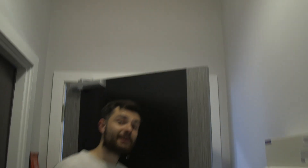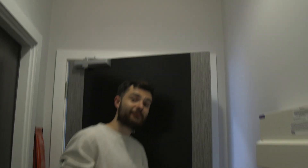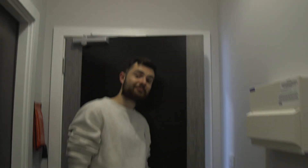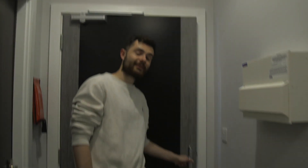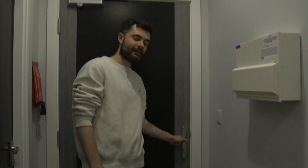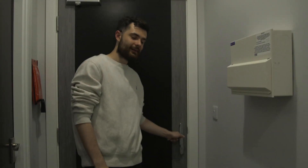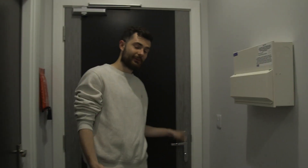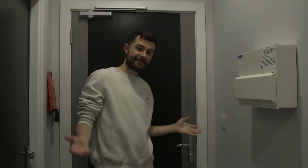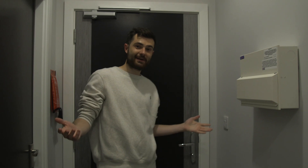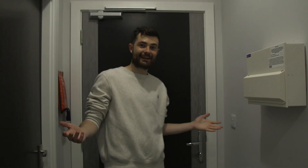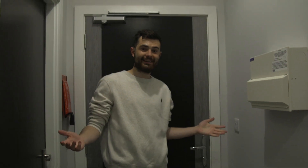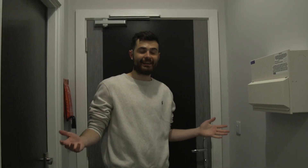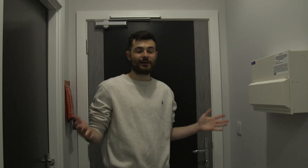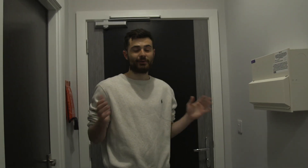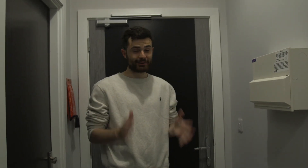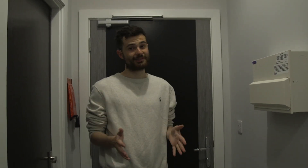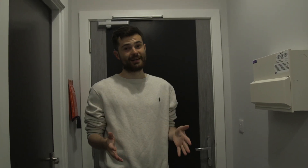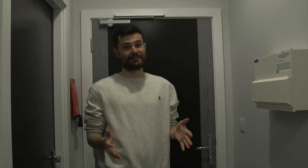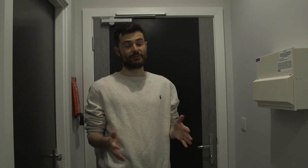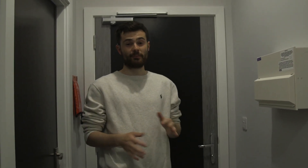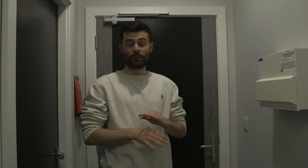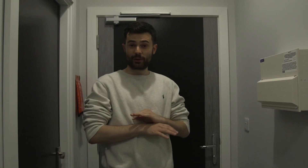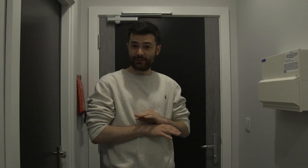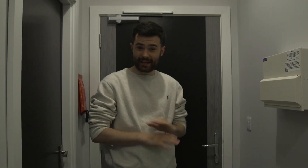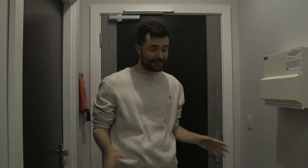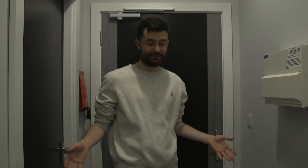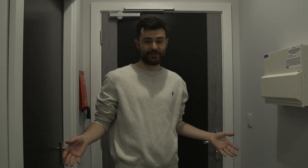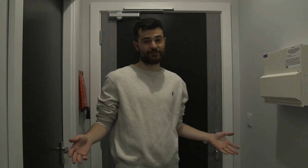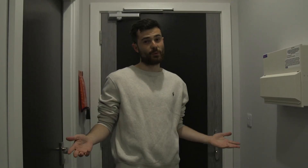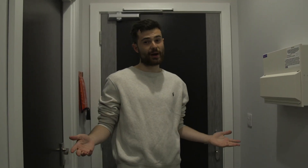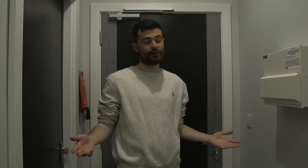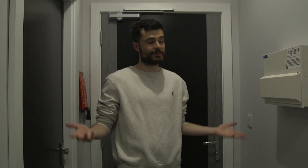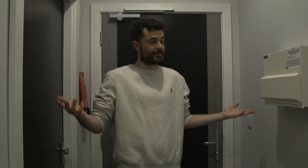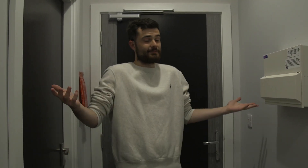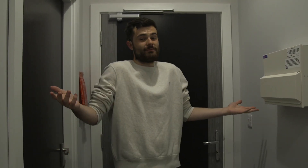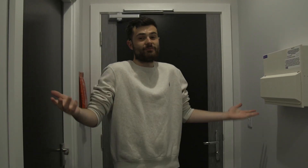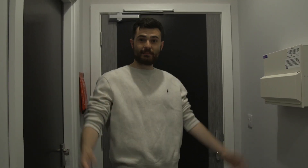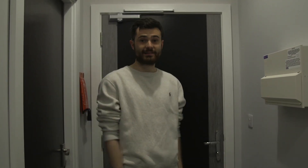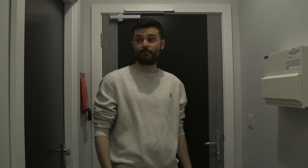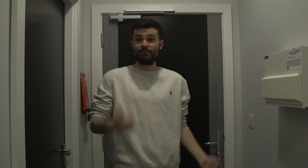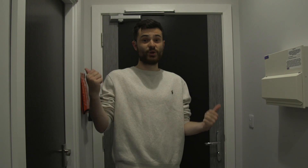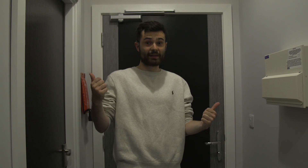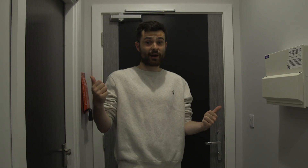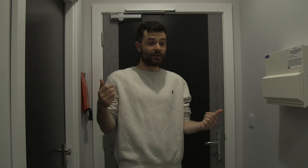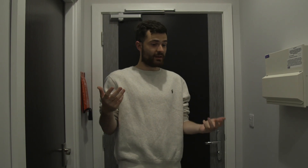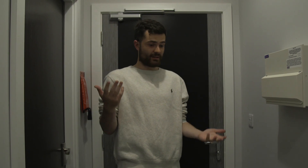So, welcome back! I apologise for not uploading any videos for a while. I have just been busy with moving out,